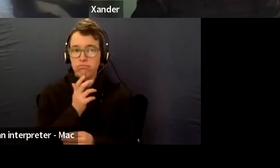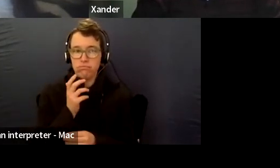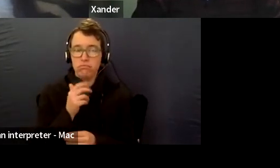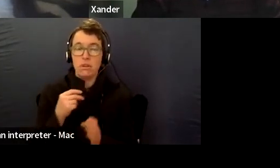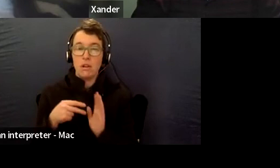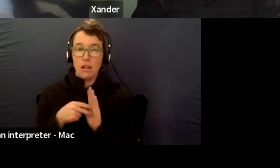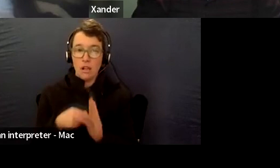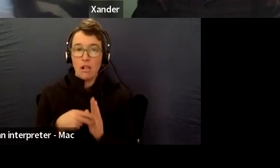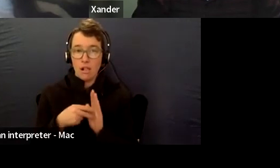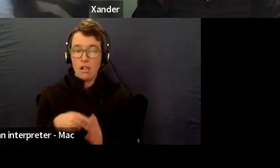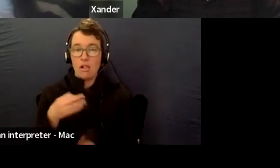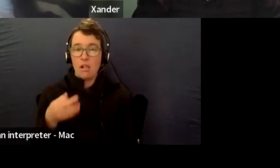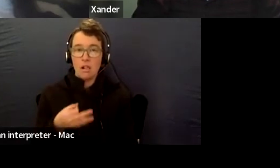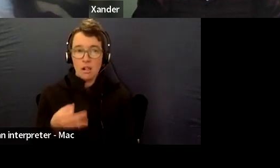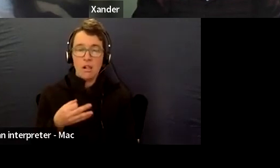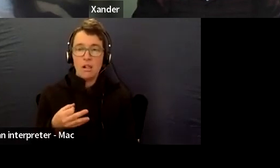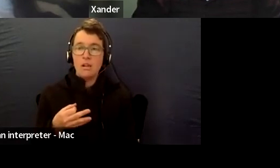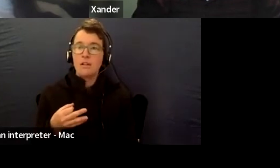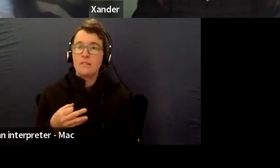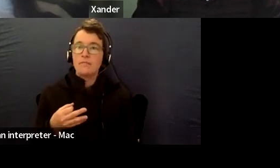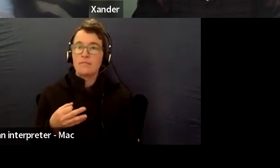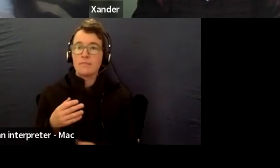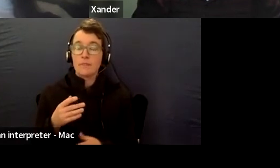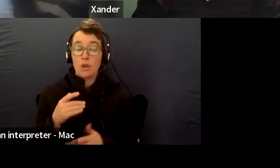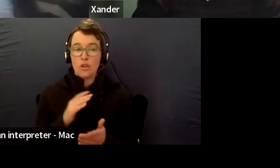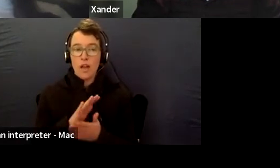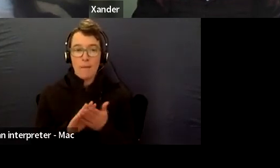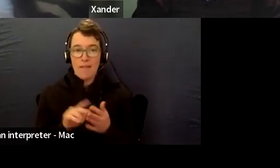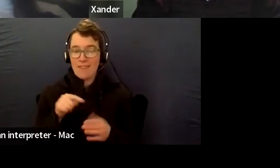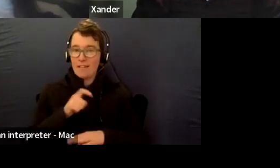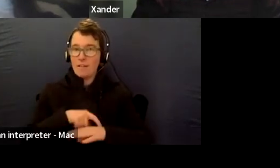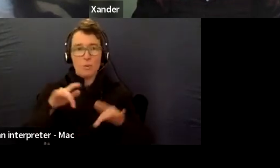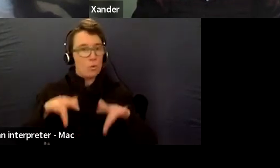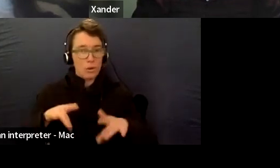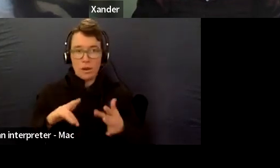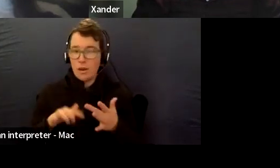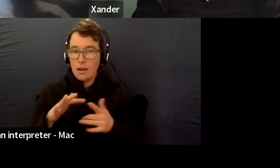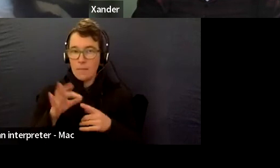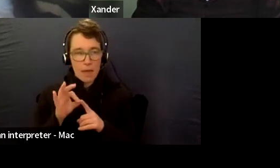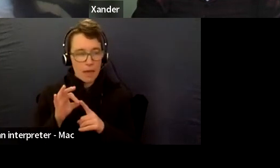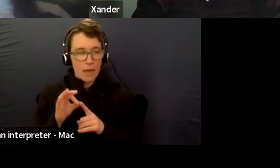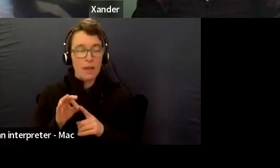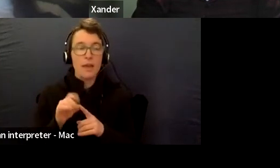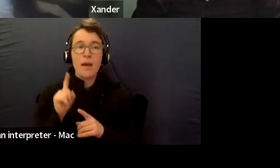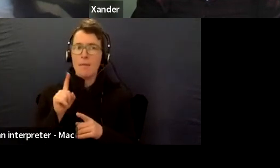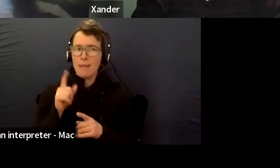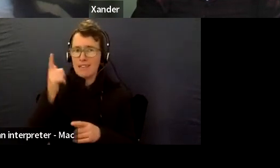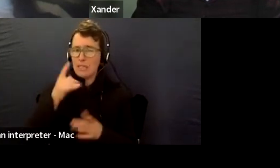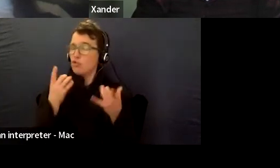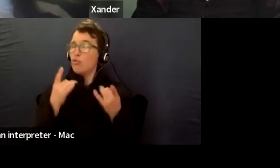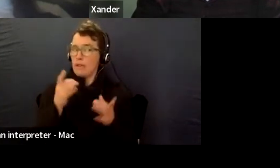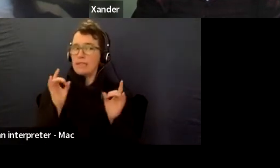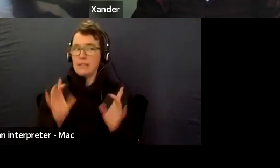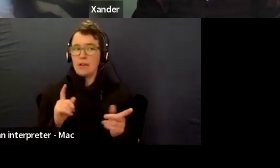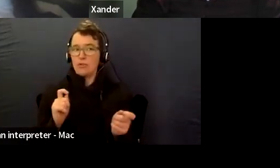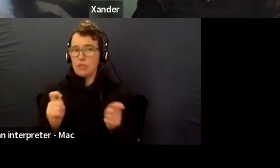And that doesn't even though at that point they don't have a IEP, that doesn't mean that adjustments are being made for them in the classroom.